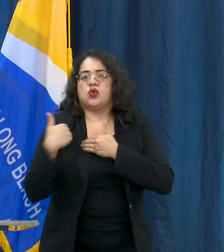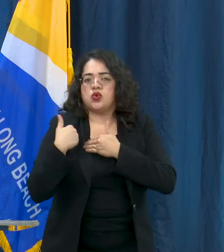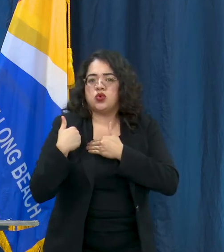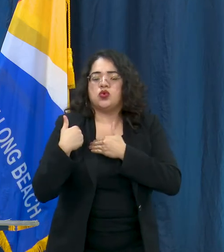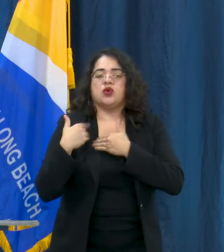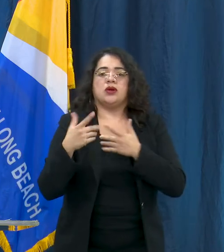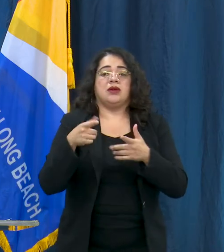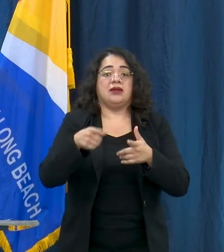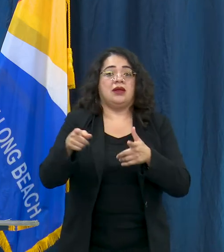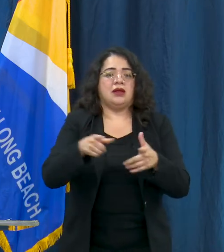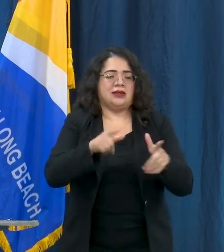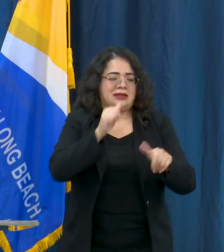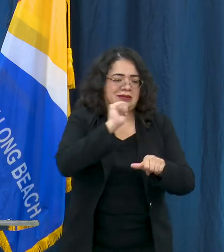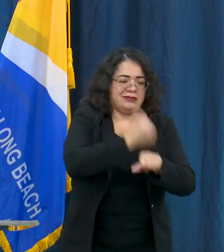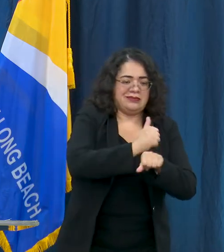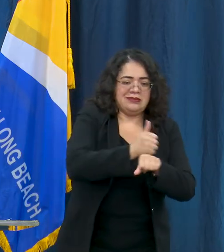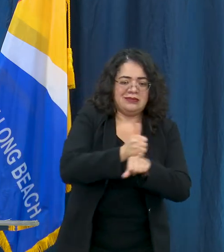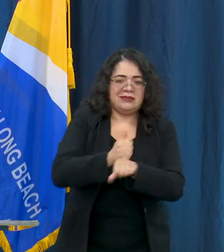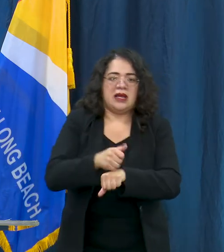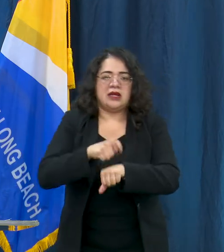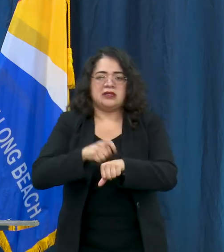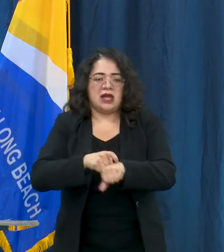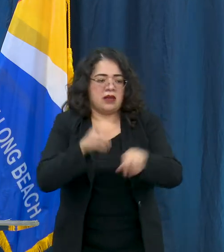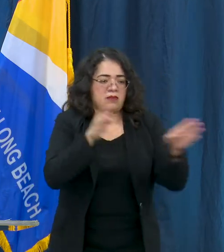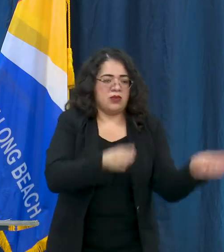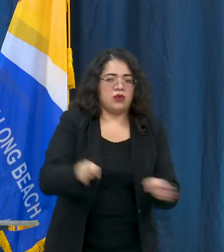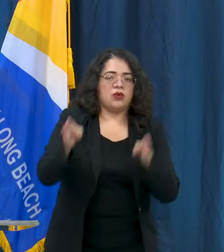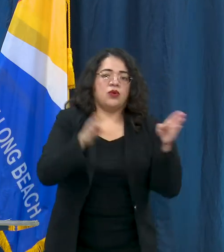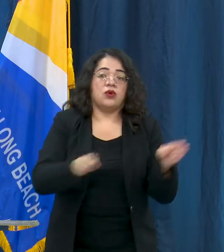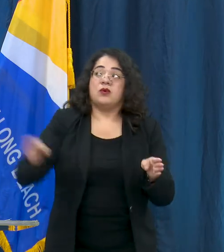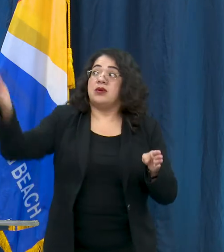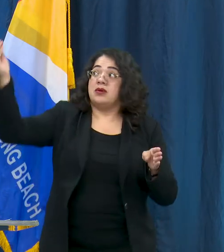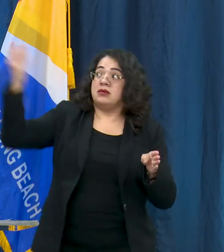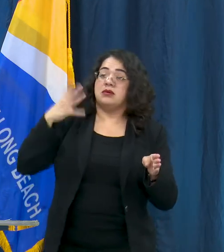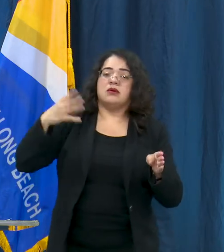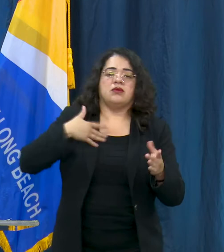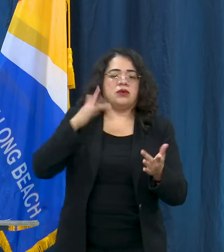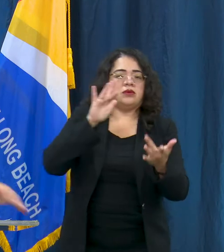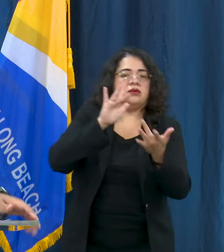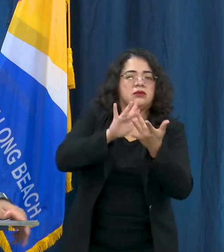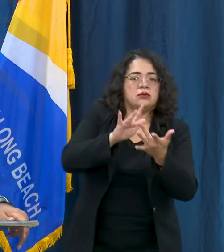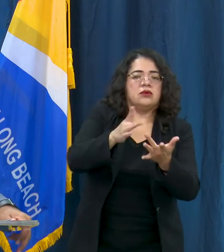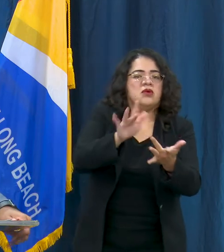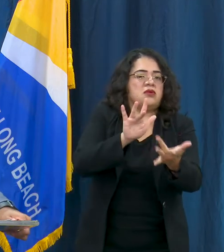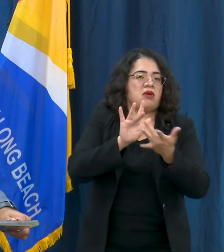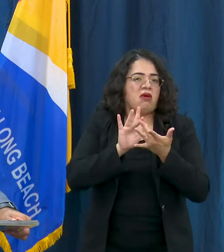in place and time and so we know that clock is ticking away.